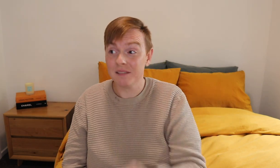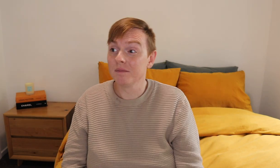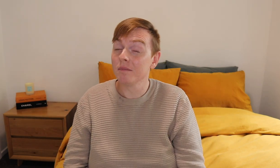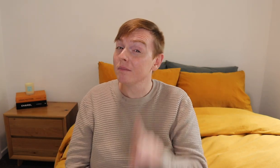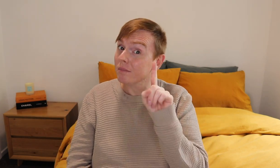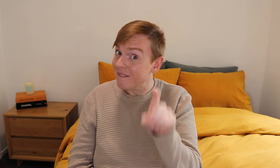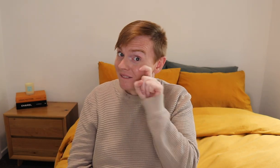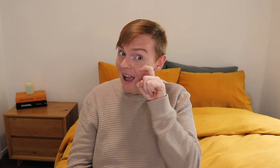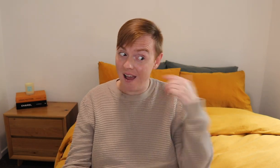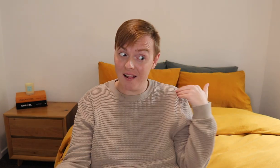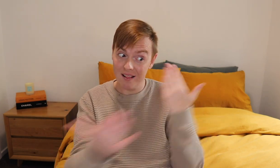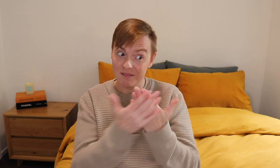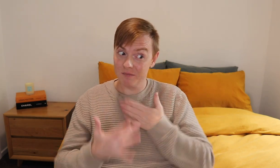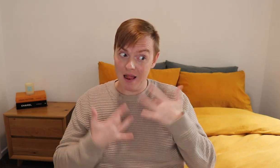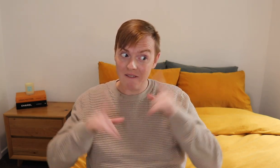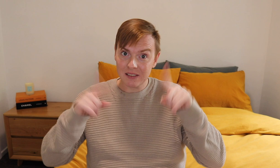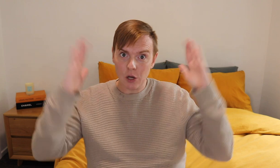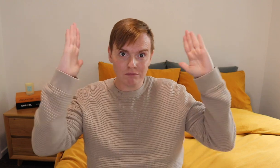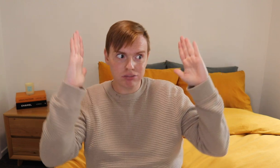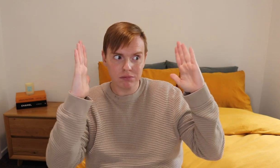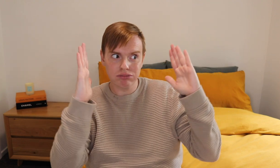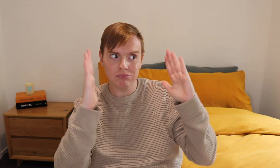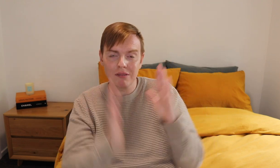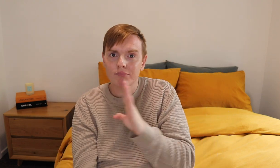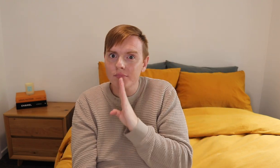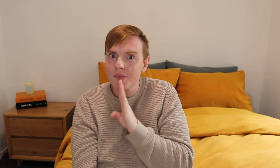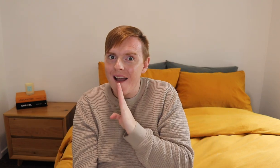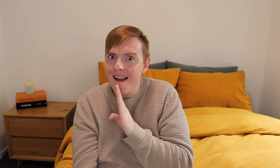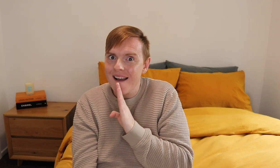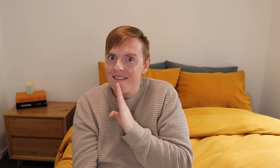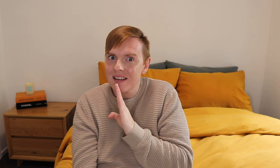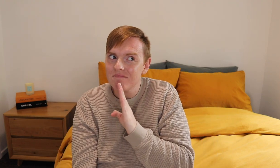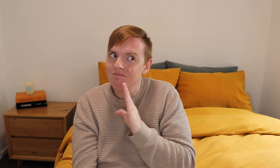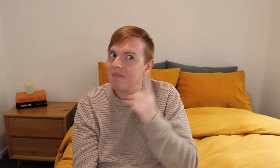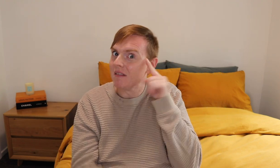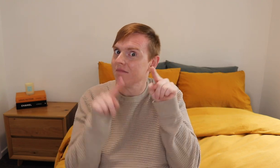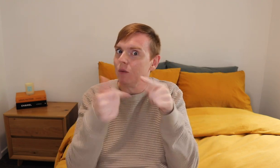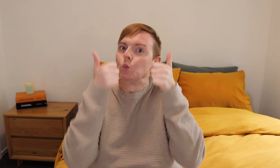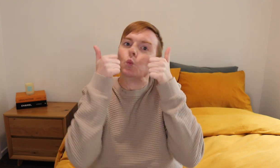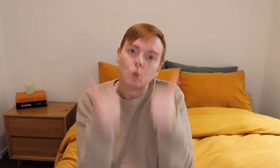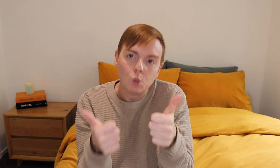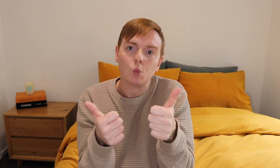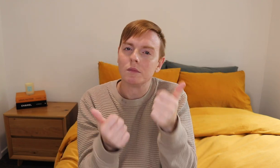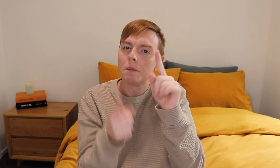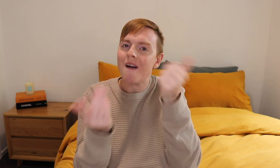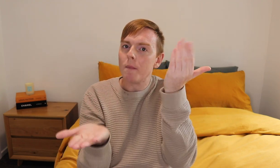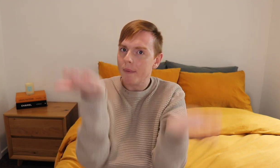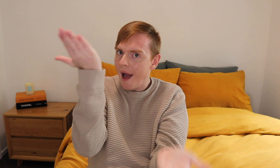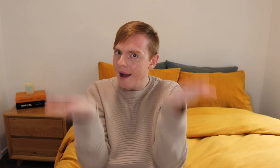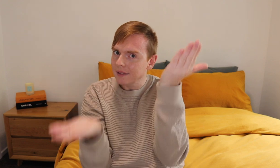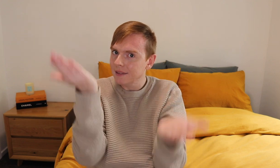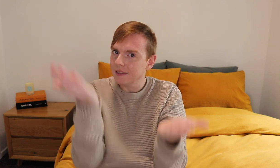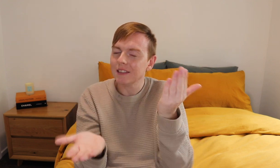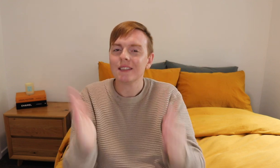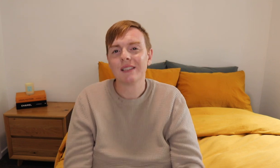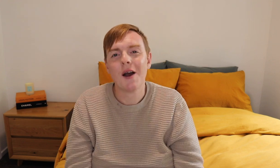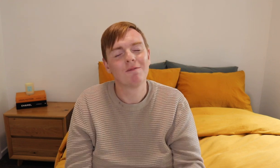My life start to be more private now. So, it's a good balance.